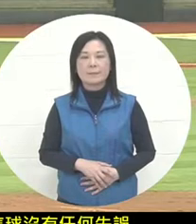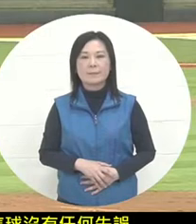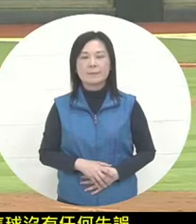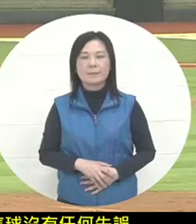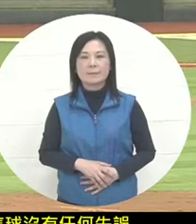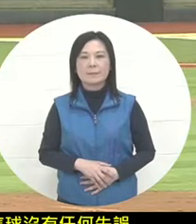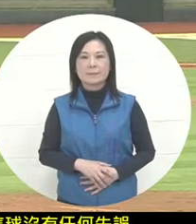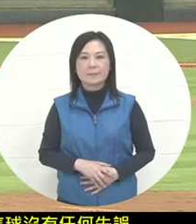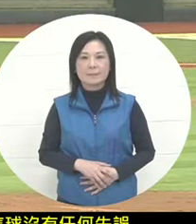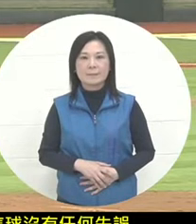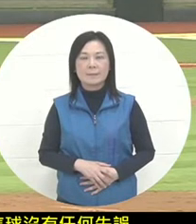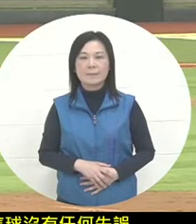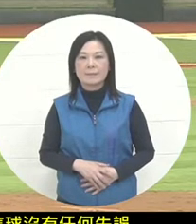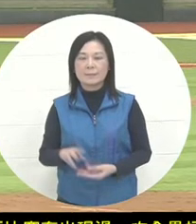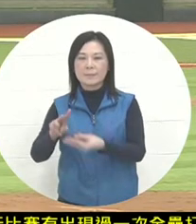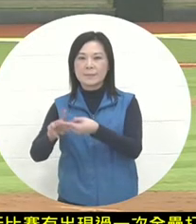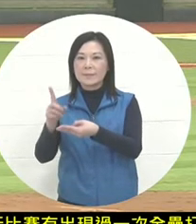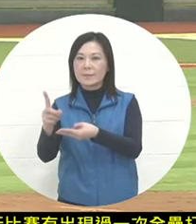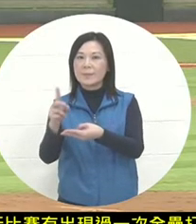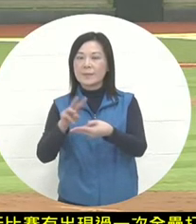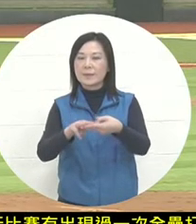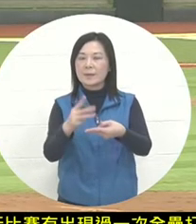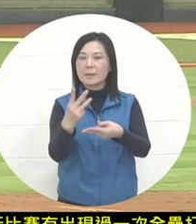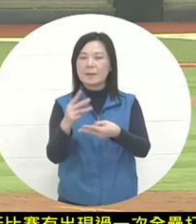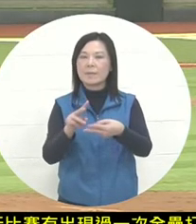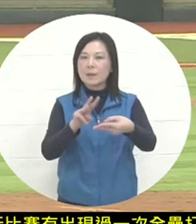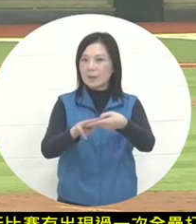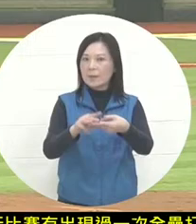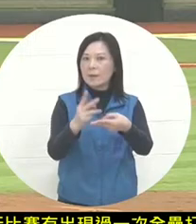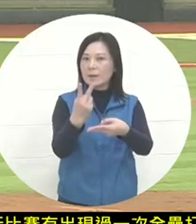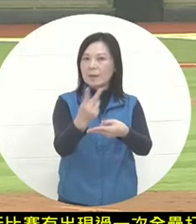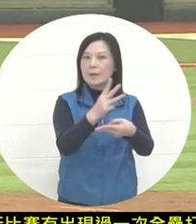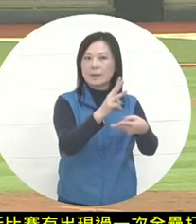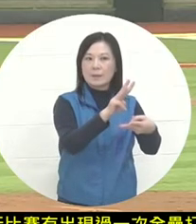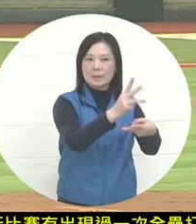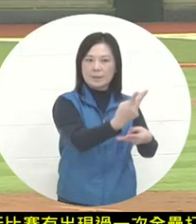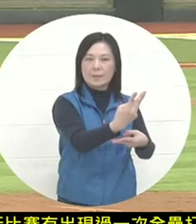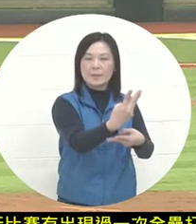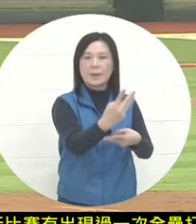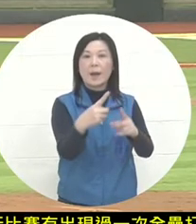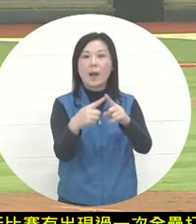, so there is one on first and second base. With runners on second and third base, the fourth at-bat was just